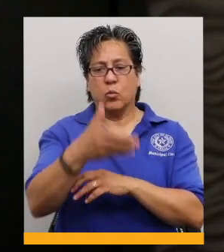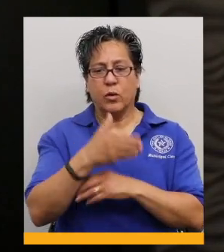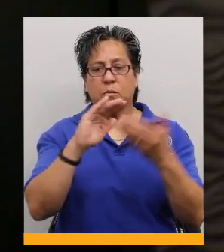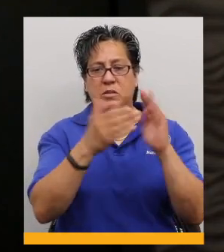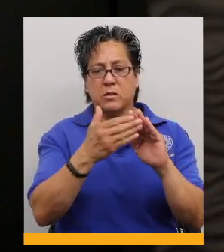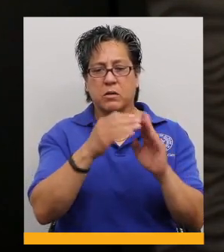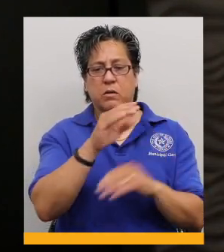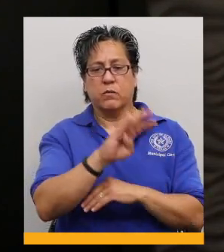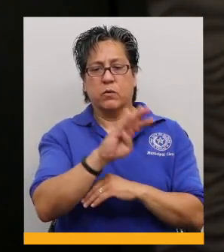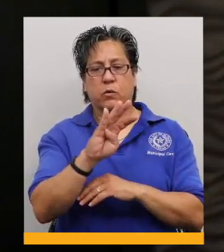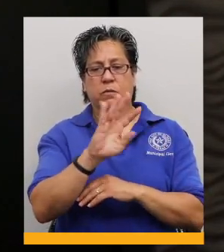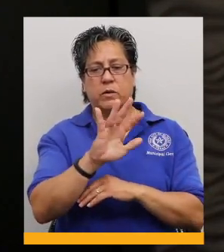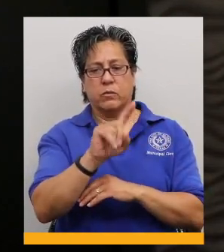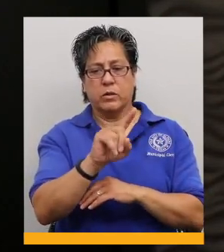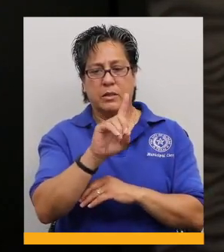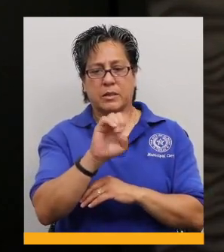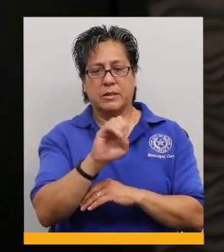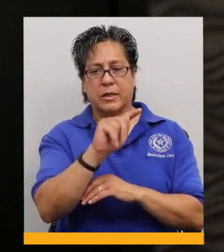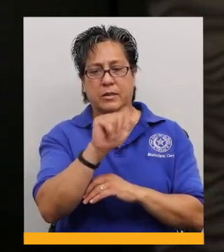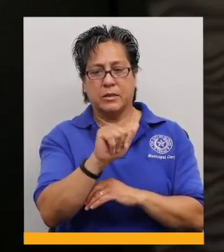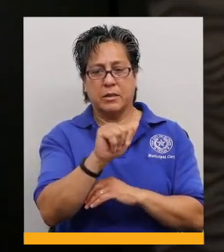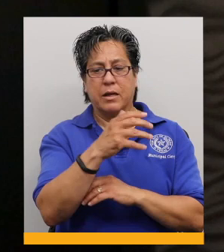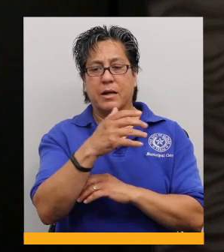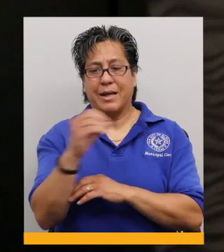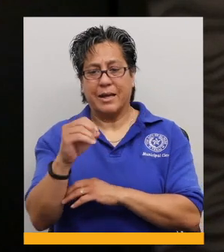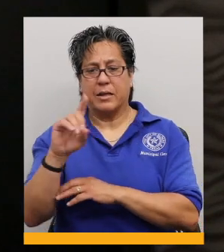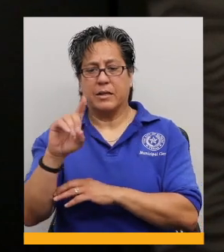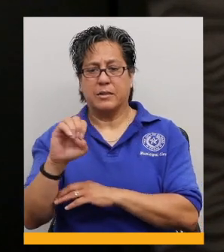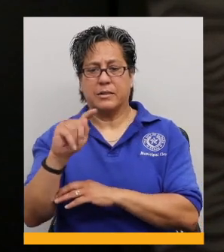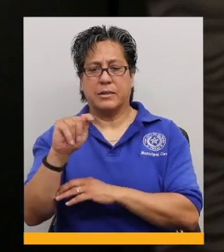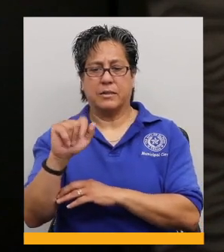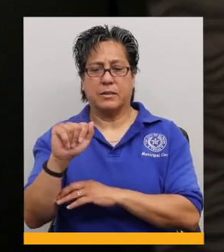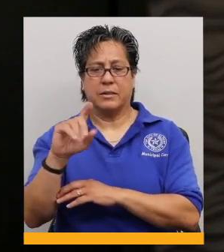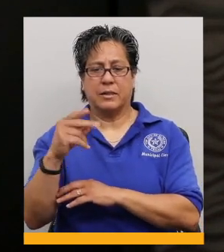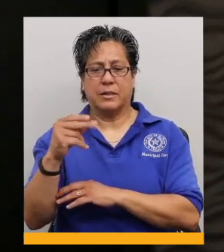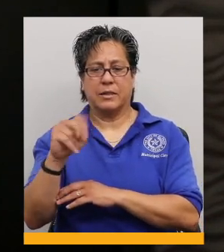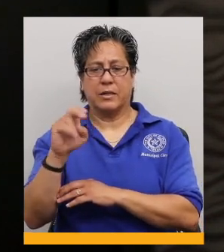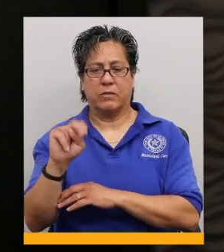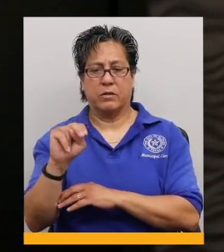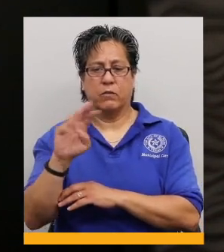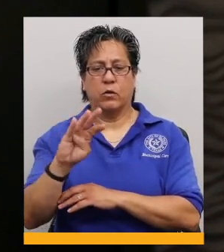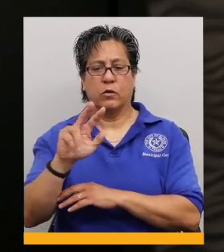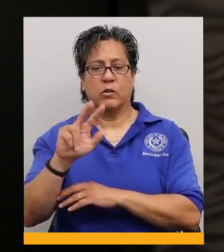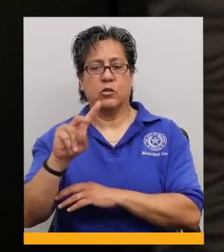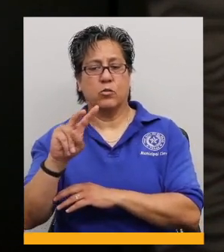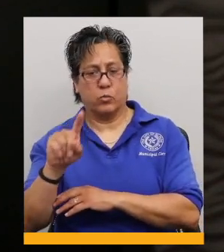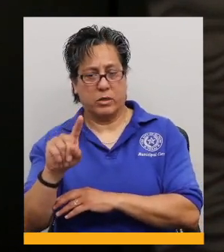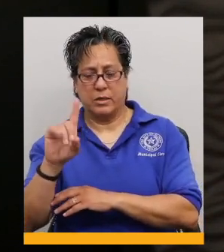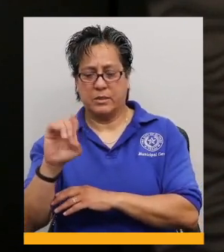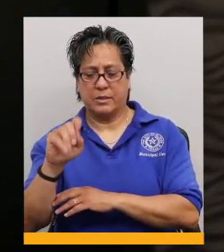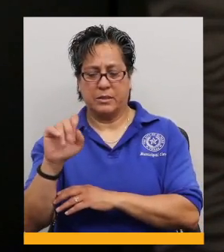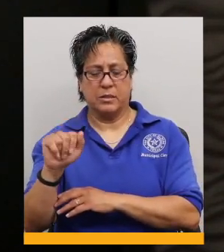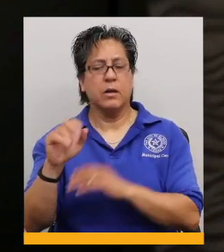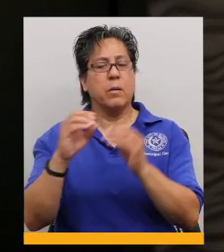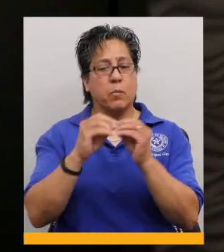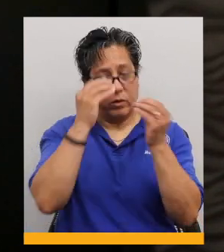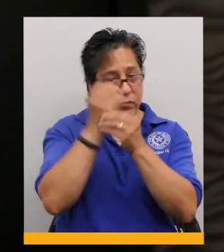at the Delta welcome center at 4451 Delta Drive and at Delta Haven at 4321 Delta Drive.